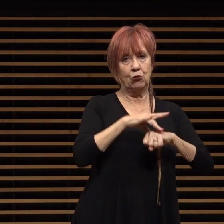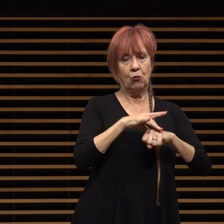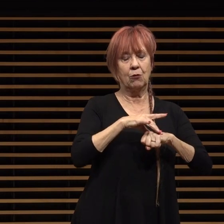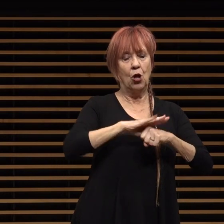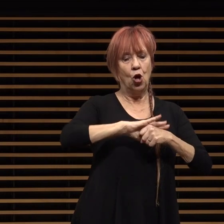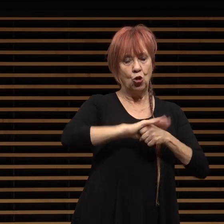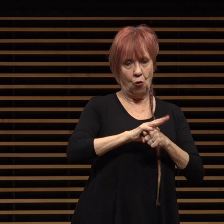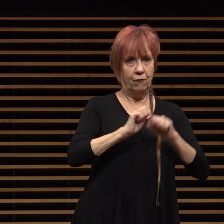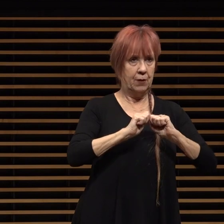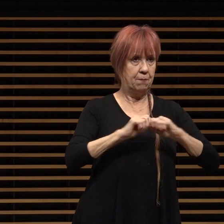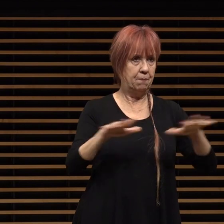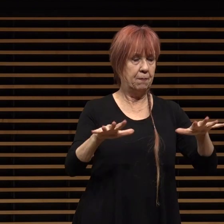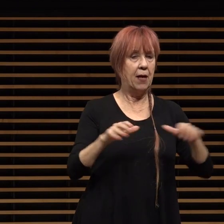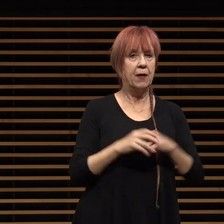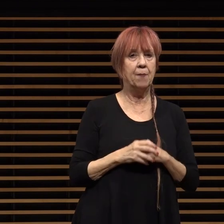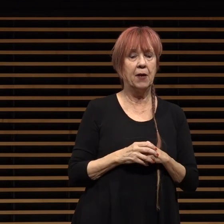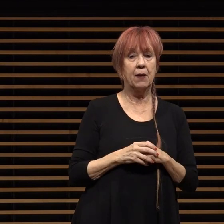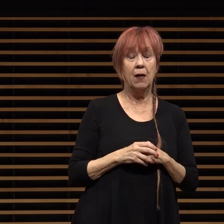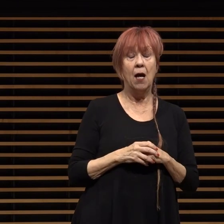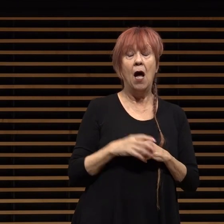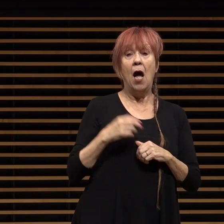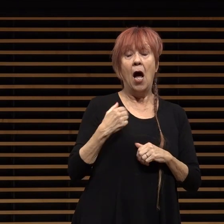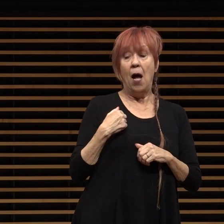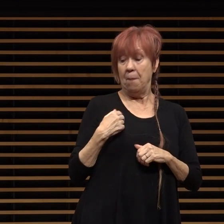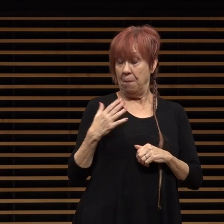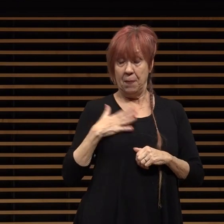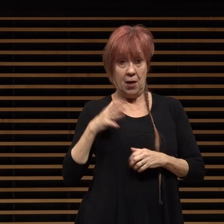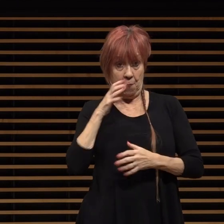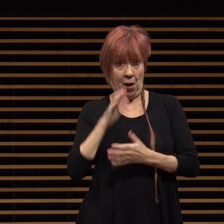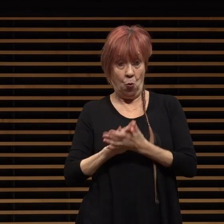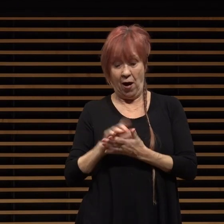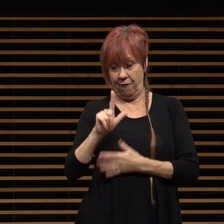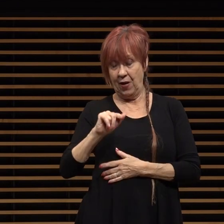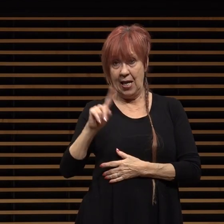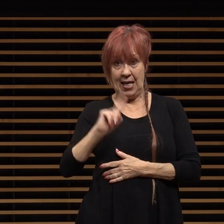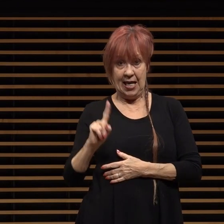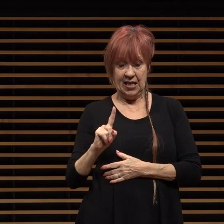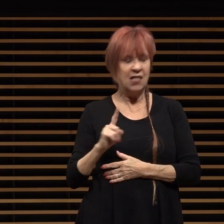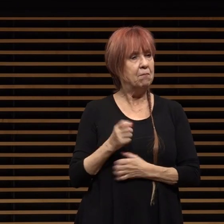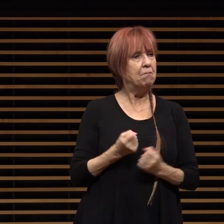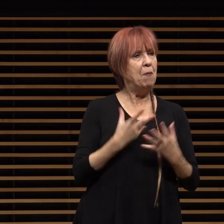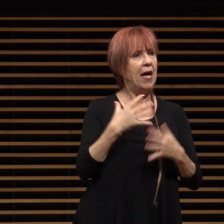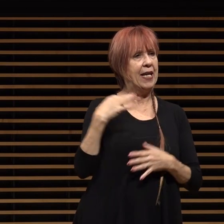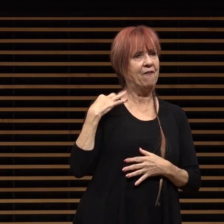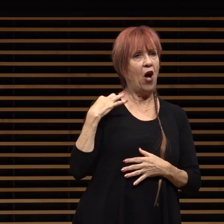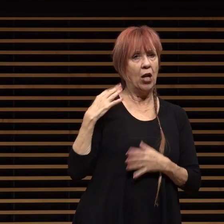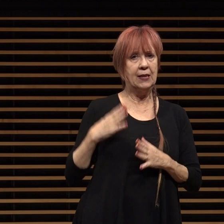having participated as i always do with my wife liz and many other volunteers in